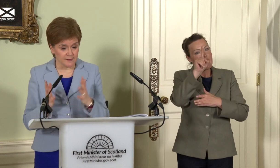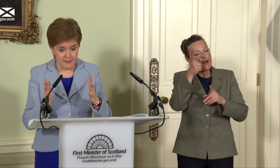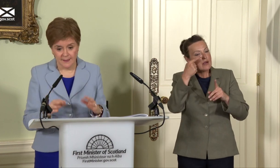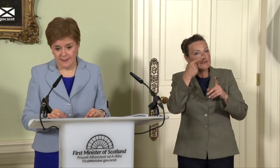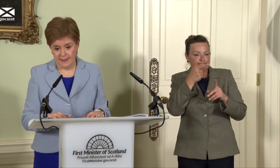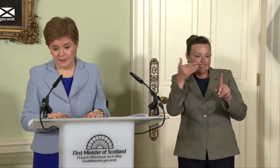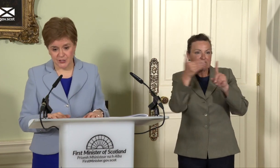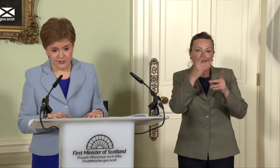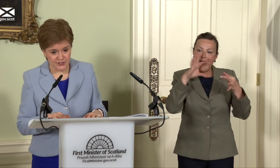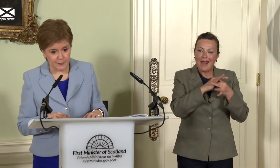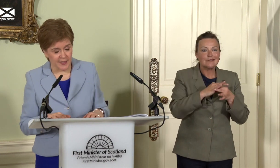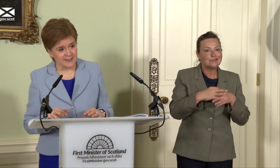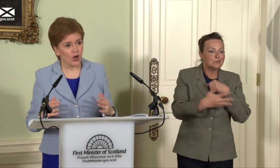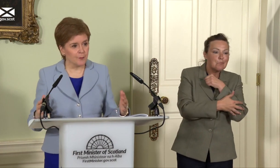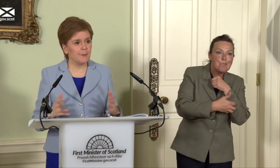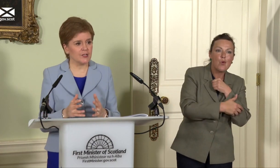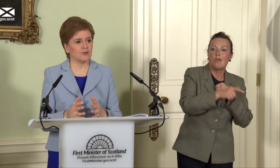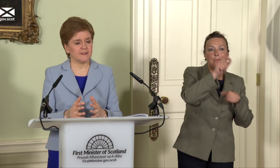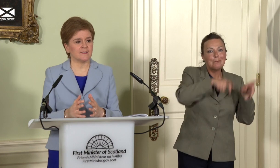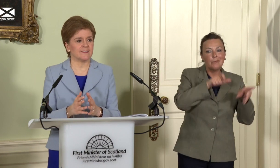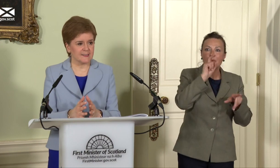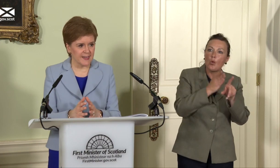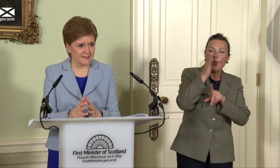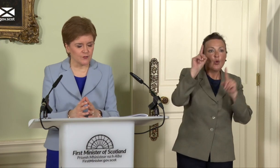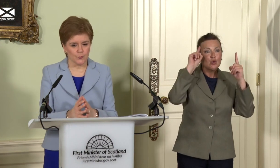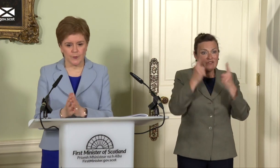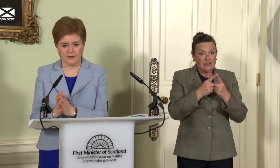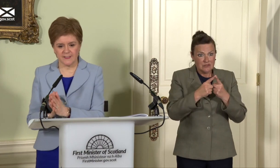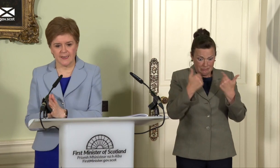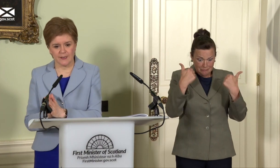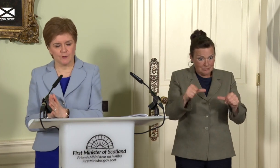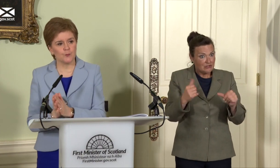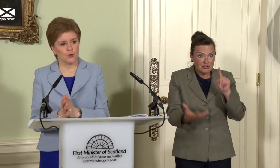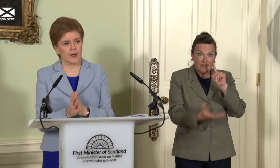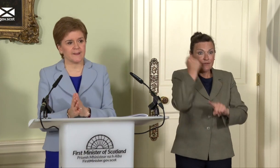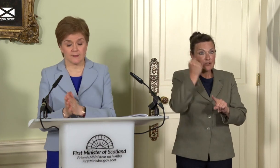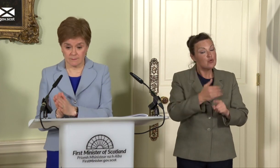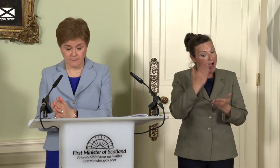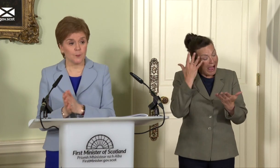The commissioner described that as an unambiguous success, so we are seeing real progress coupled